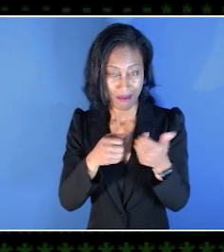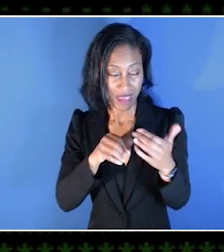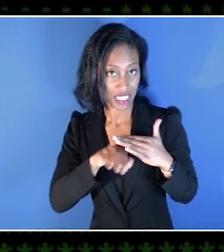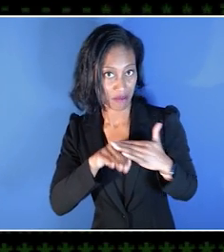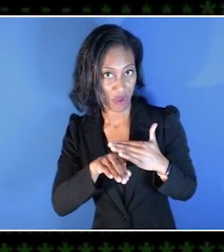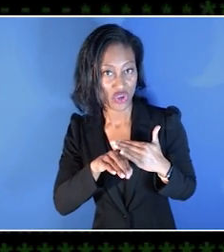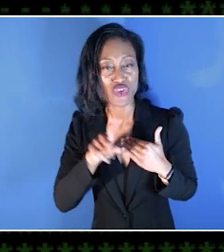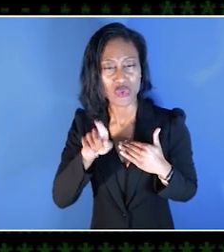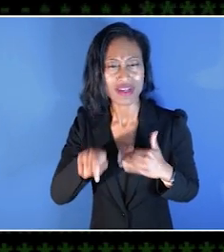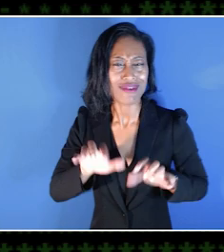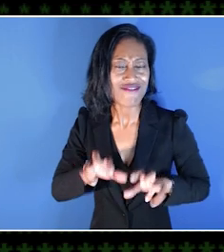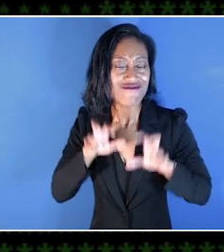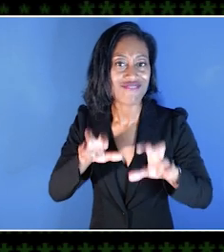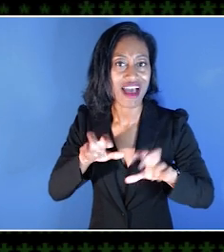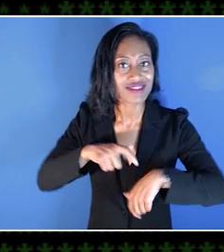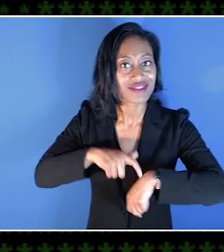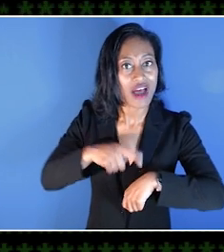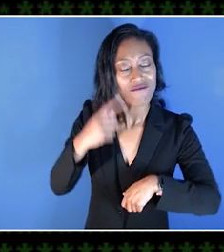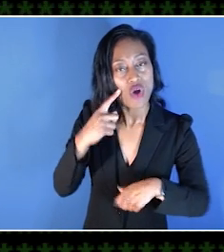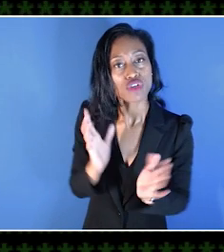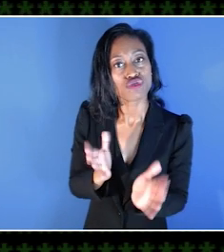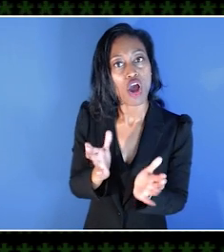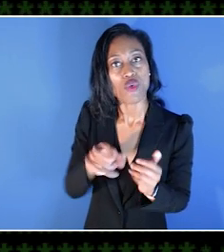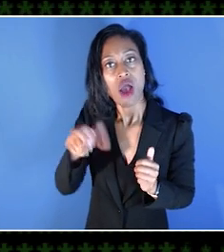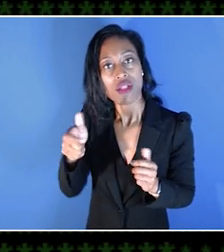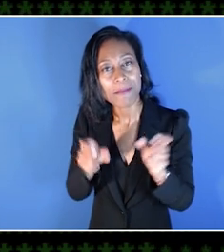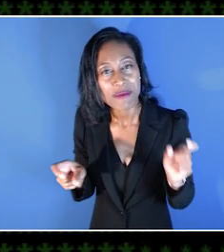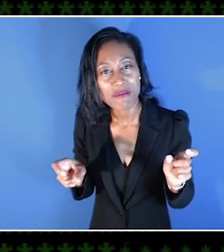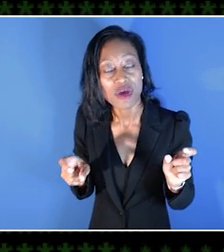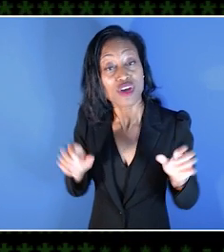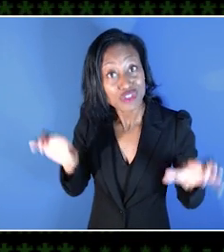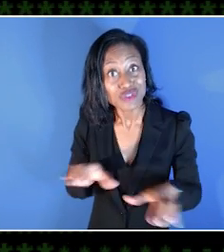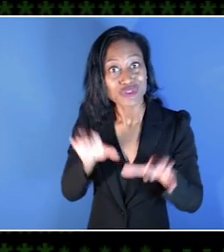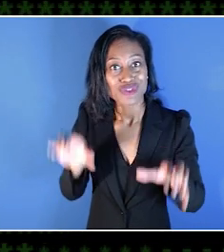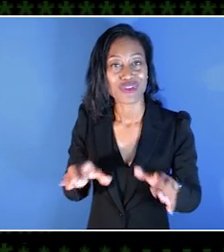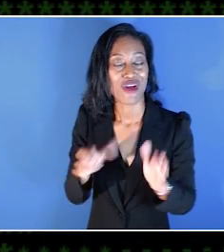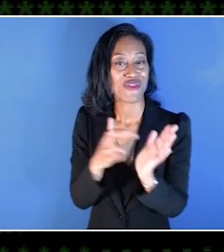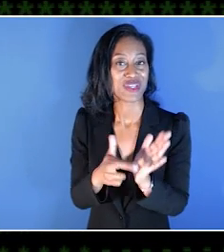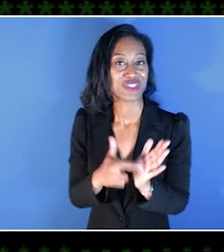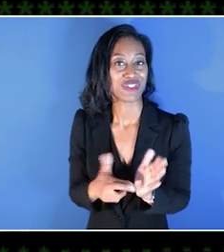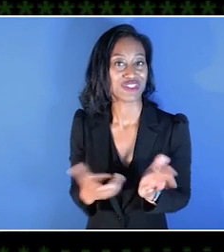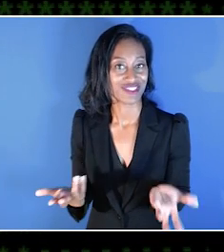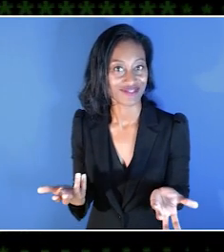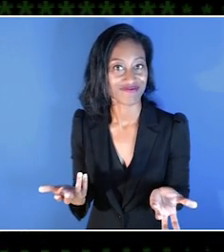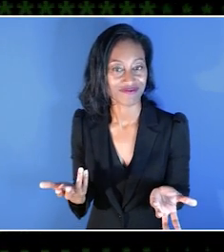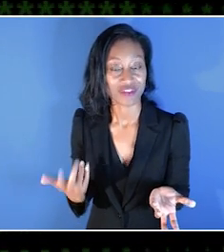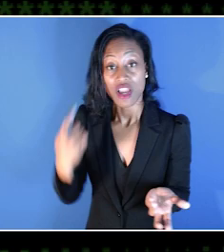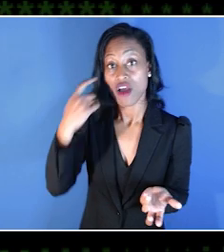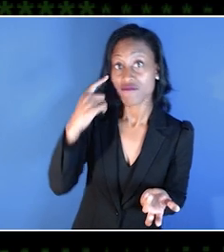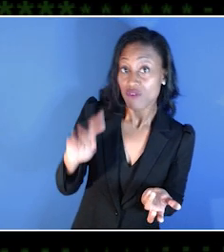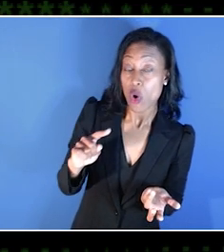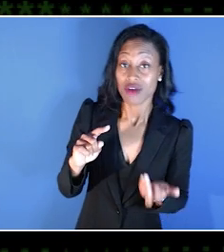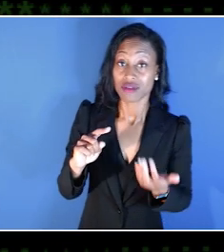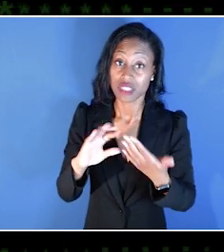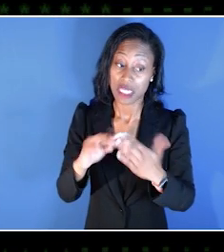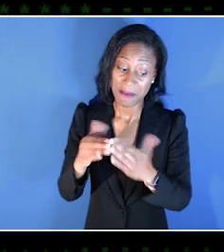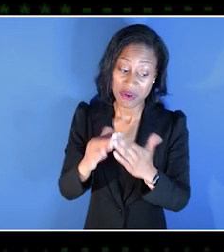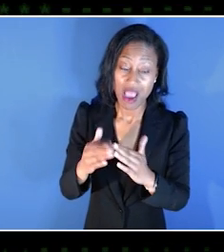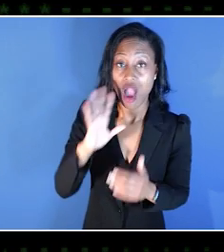that you're investing time in talking to others and doing that research. And for the community, I would say,